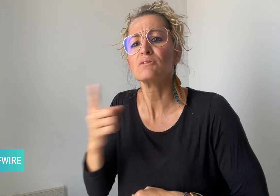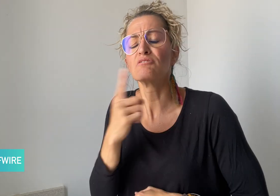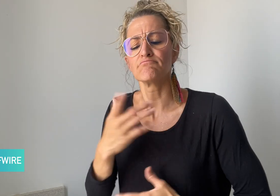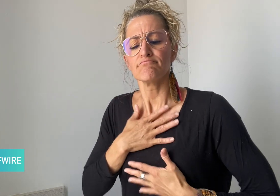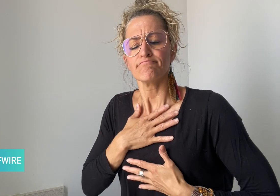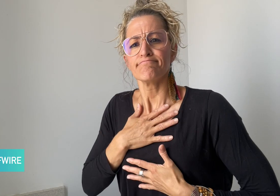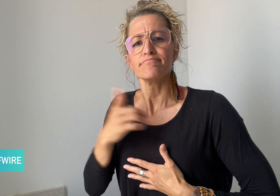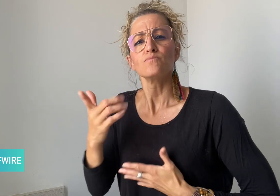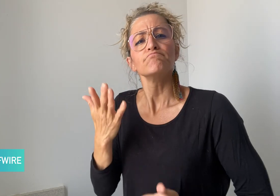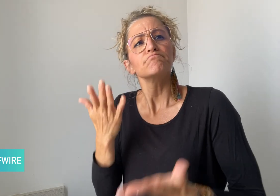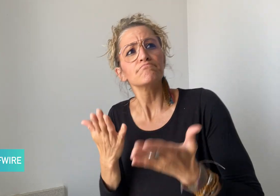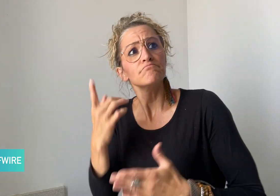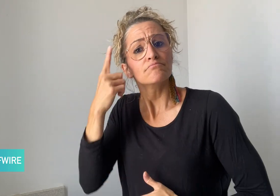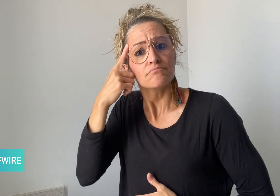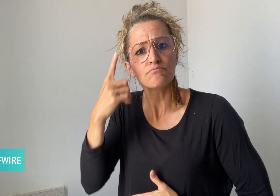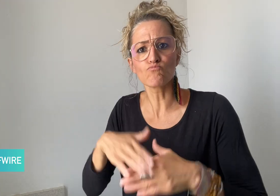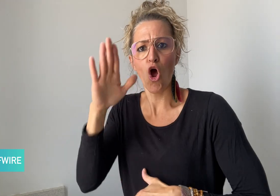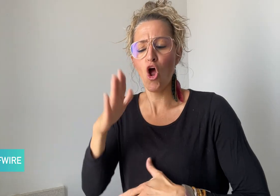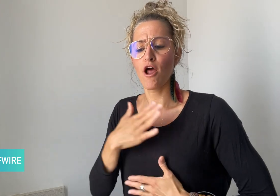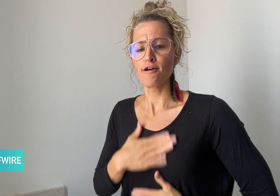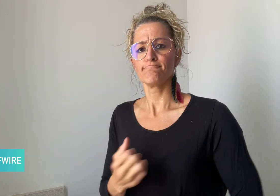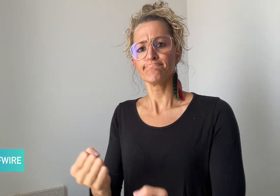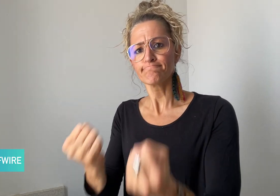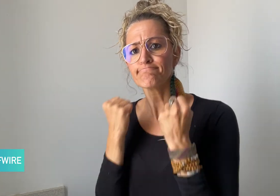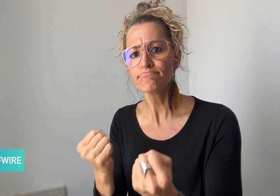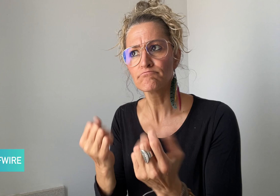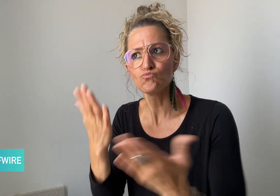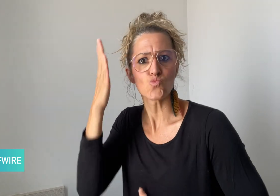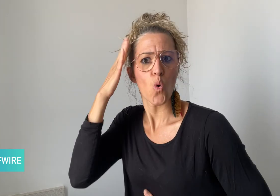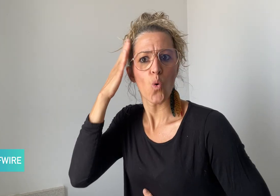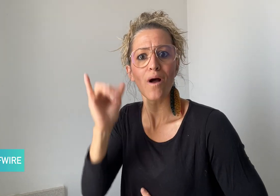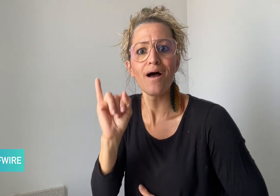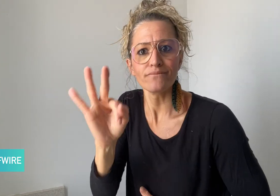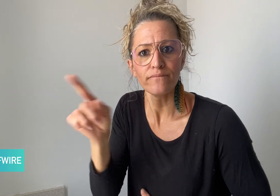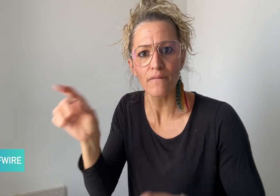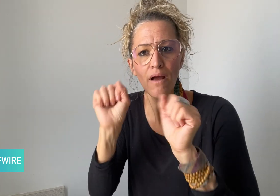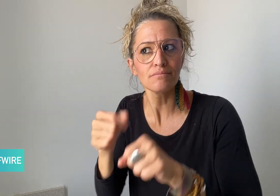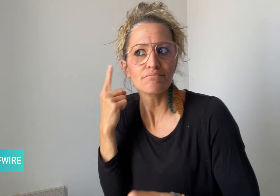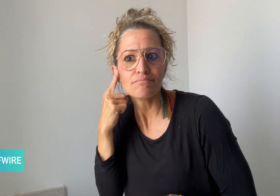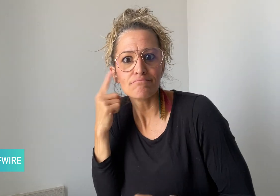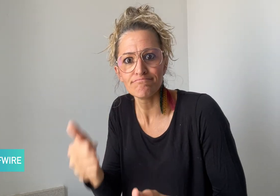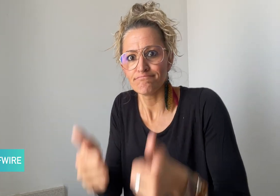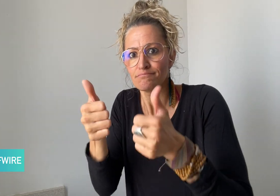be more confident and aware on the road if he could hear